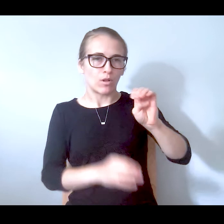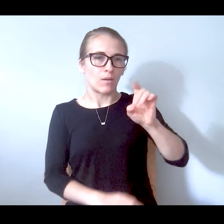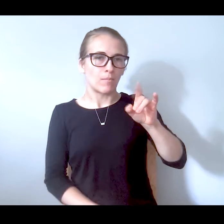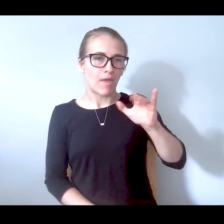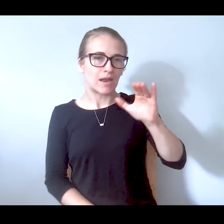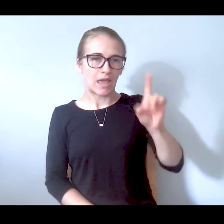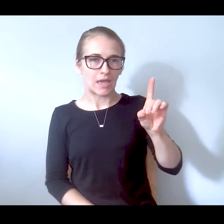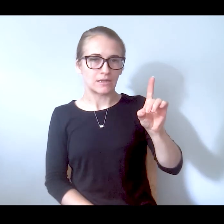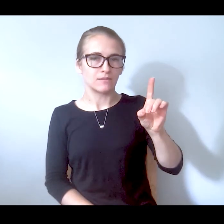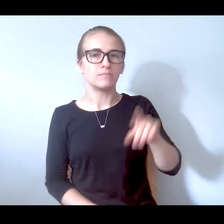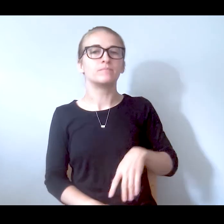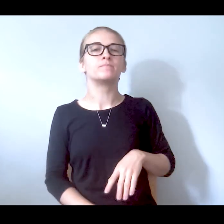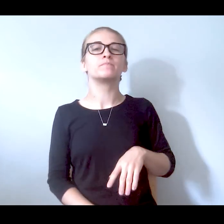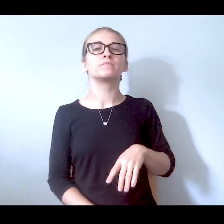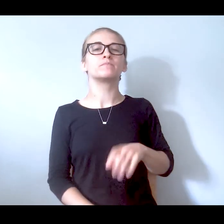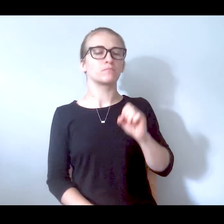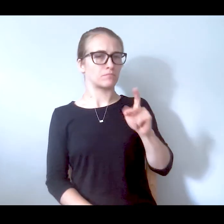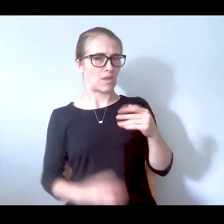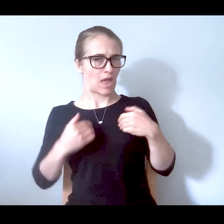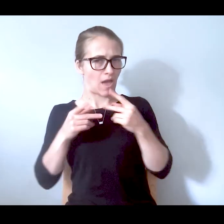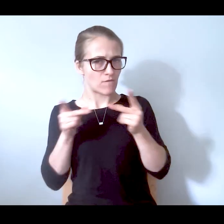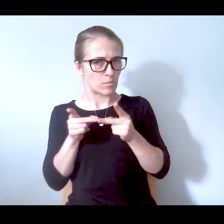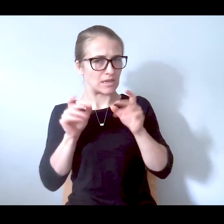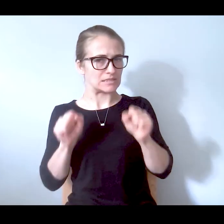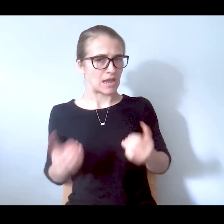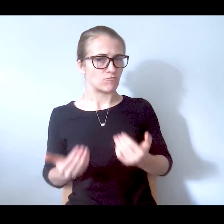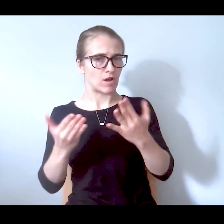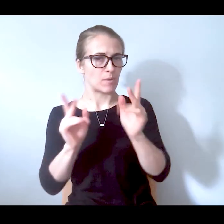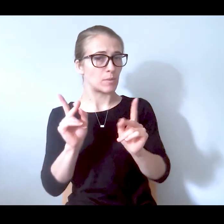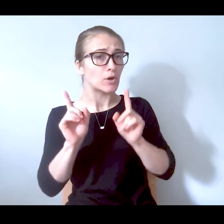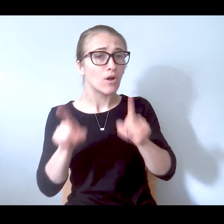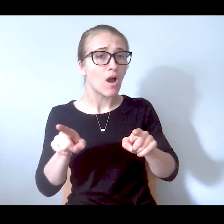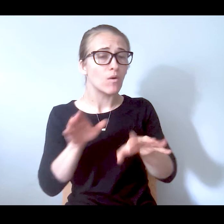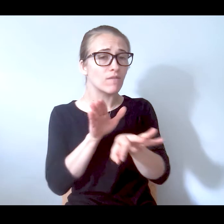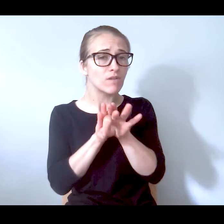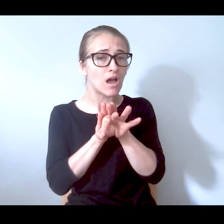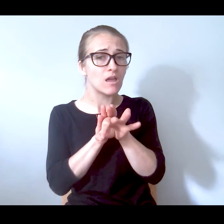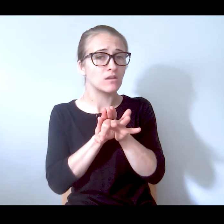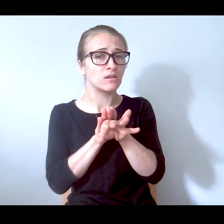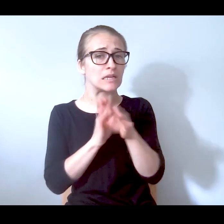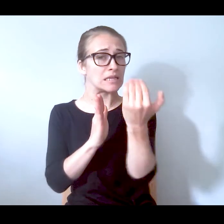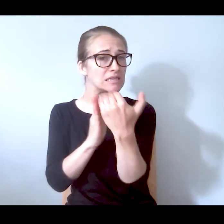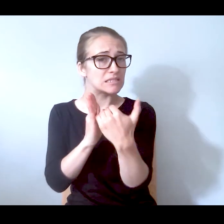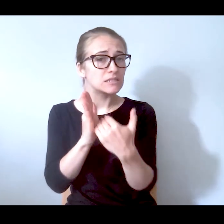Okay. And is there a place where you can recommend people go to find out, find a list of